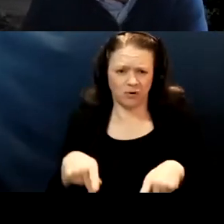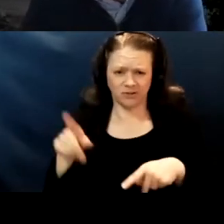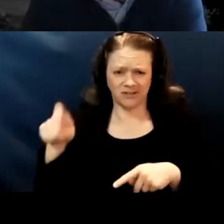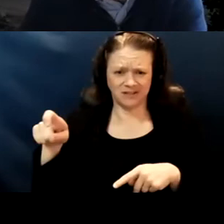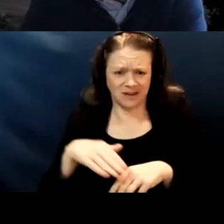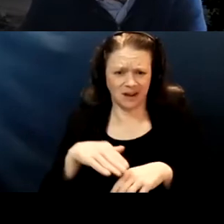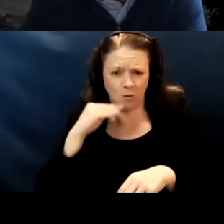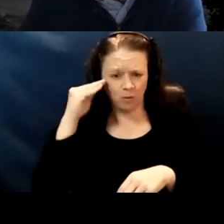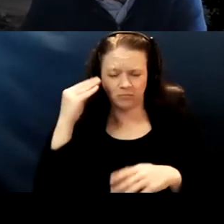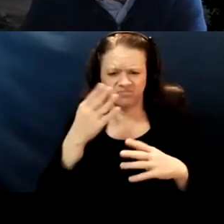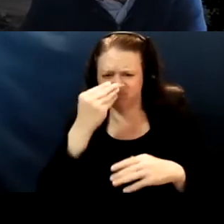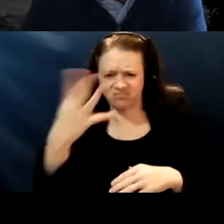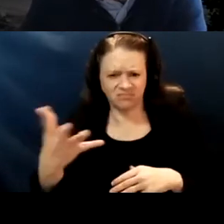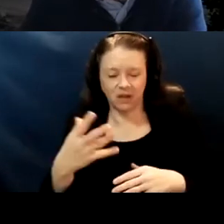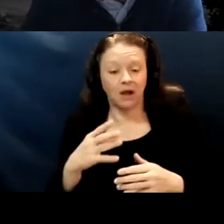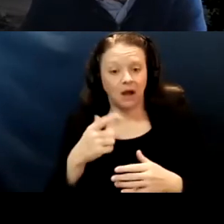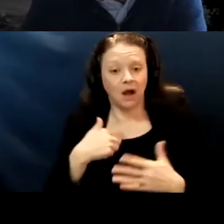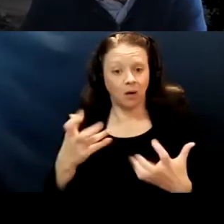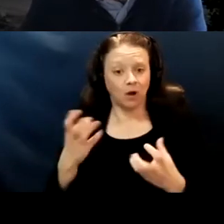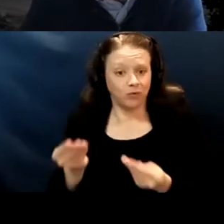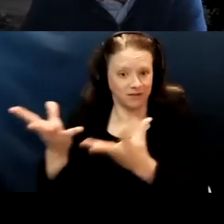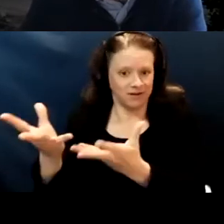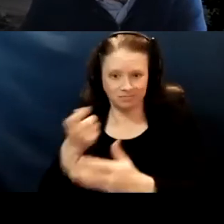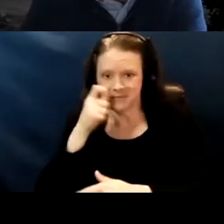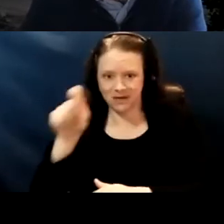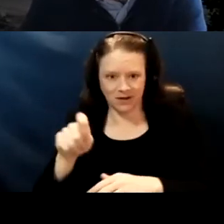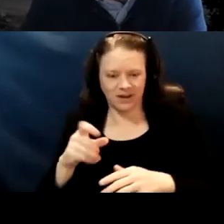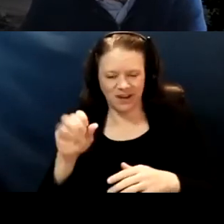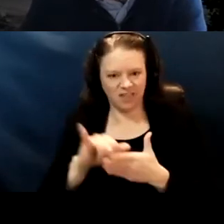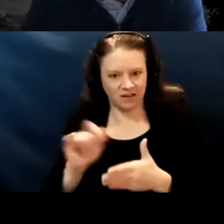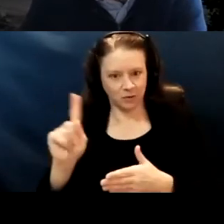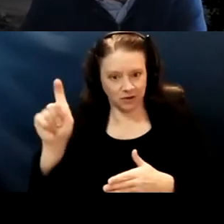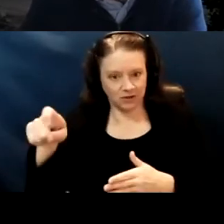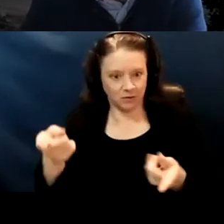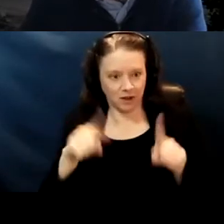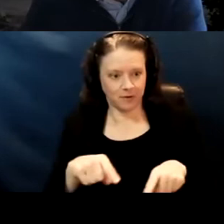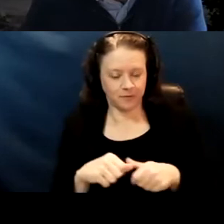if that's where it needs to happen. 'Cause yeah. I feel similarly to that.